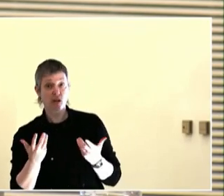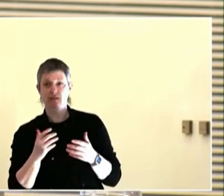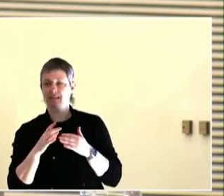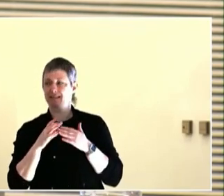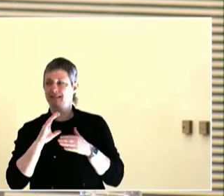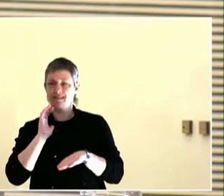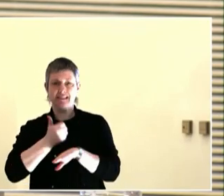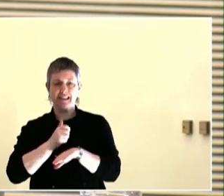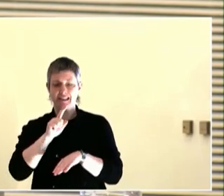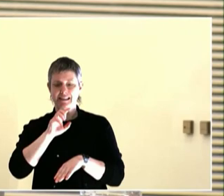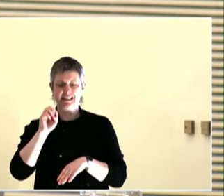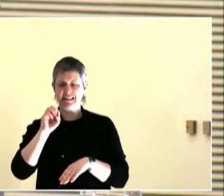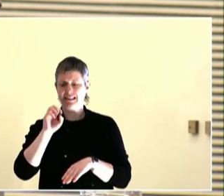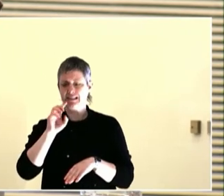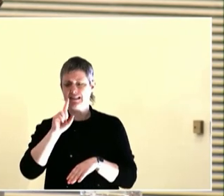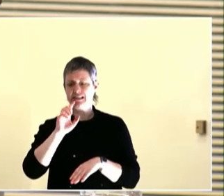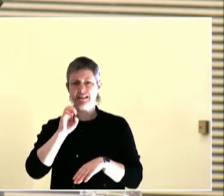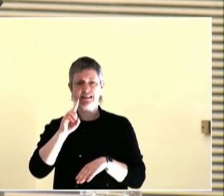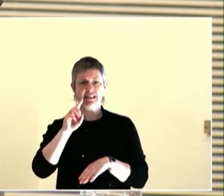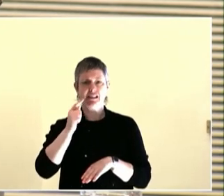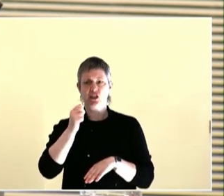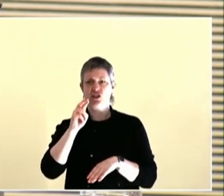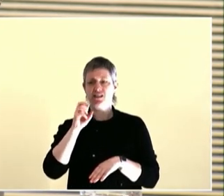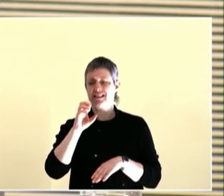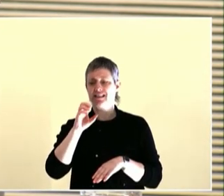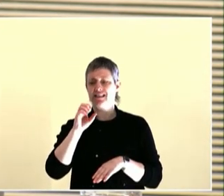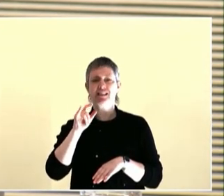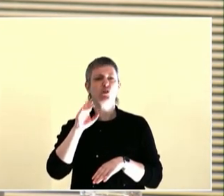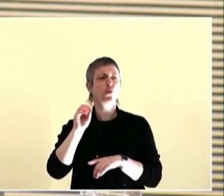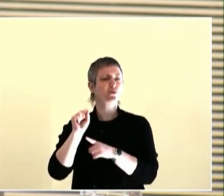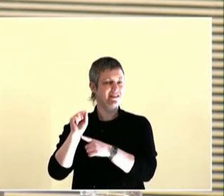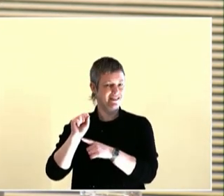So help us out. Call your lawmakers and help us.